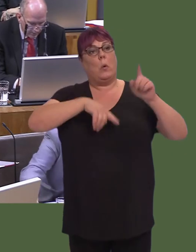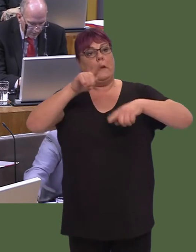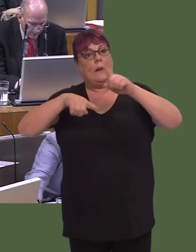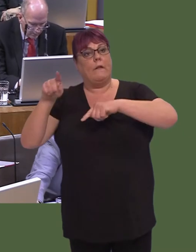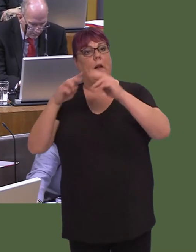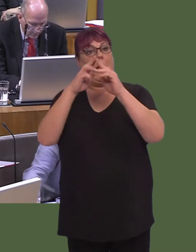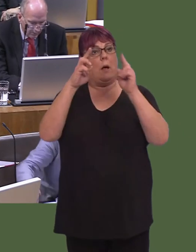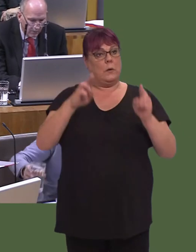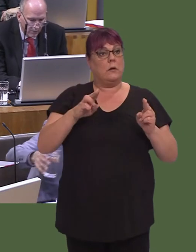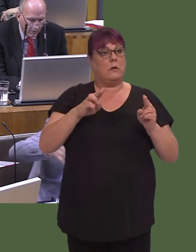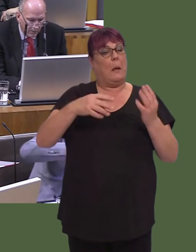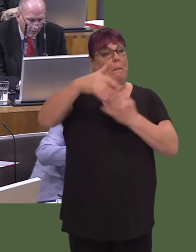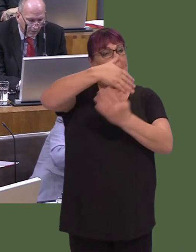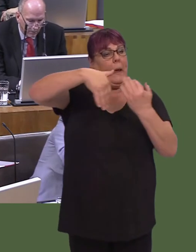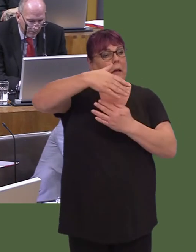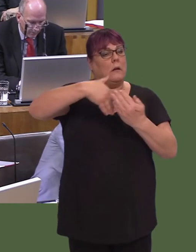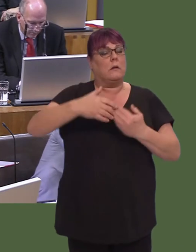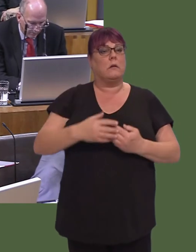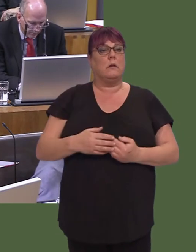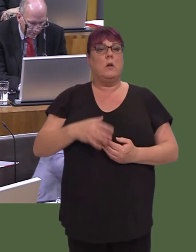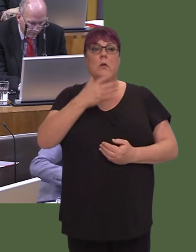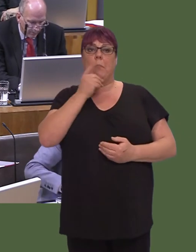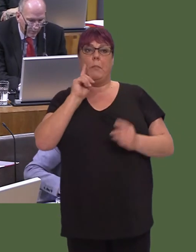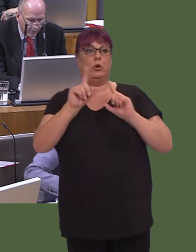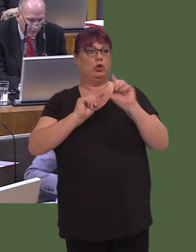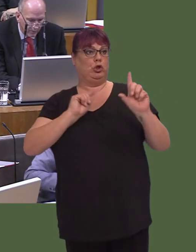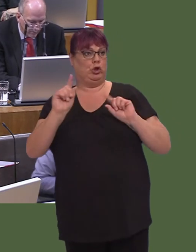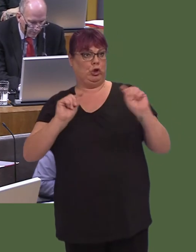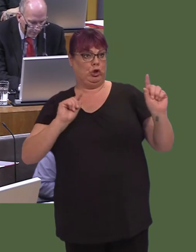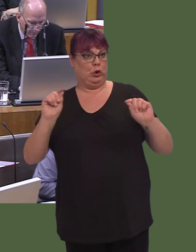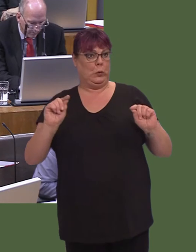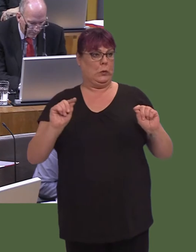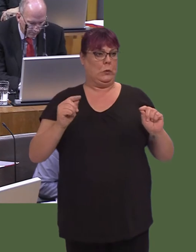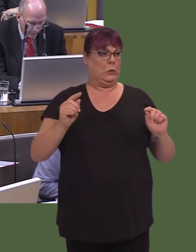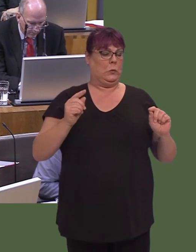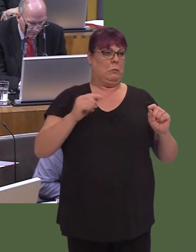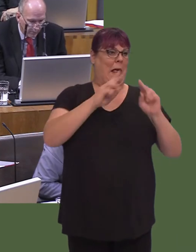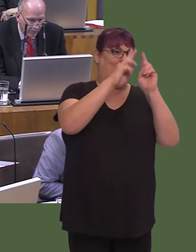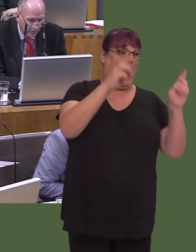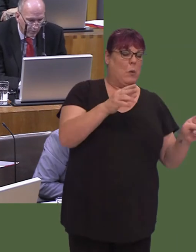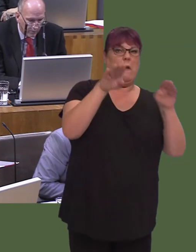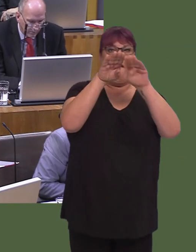So, maeín rhaid cael mwy o dai a mwy o dai fforddiadwy er mwyn sicrhau bod pobl yn gallu byw yn eu cymunedau.